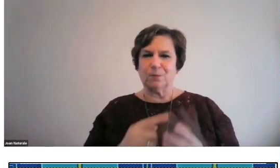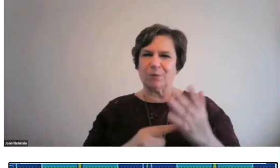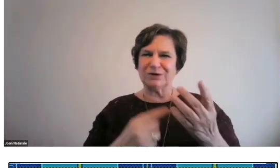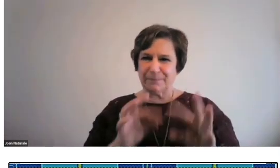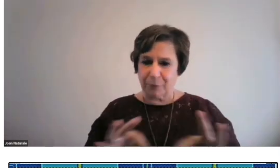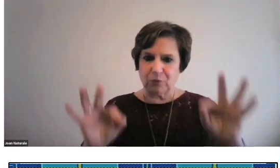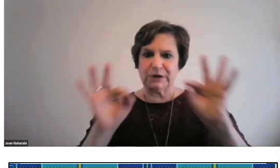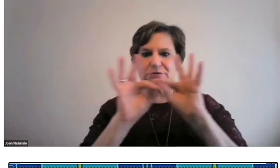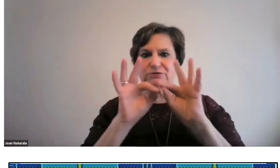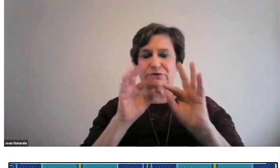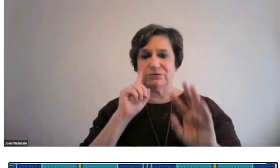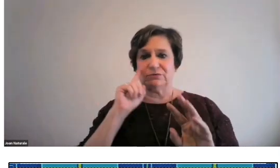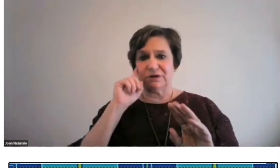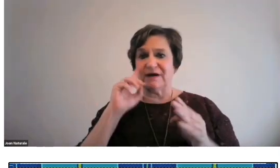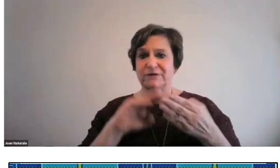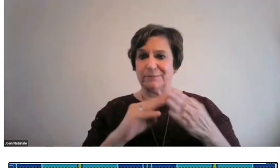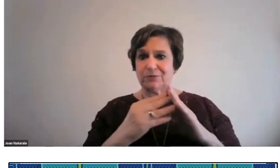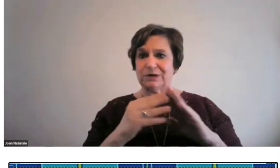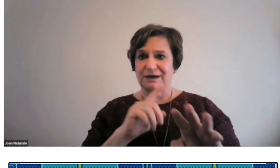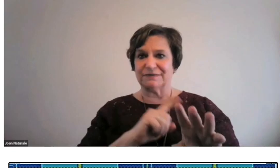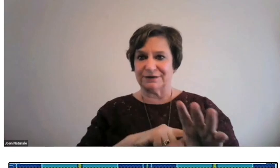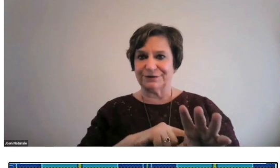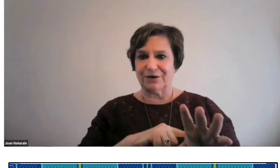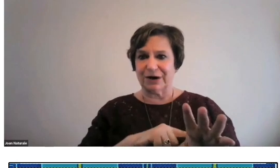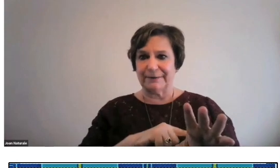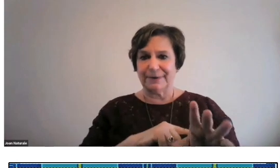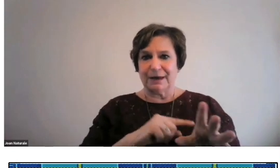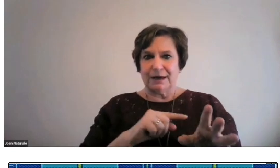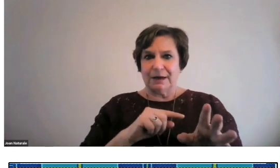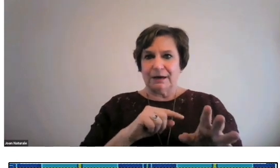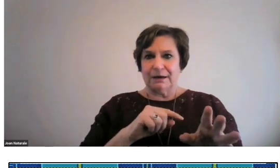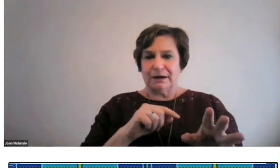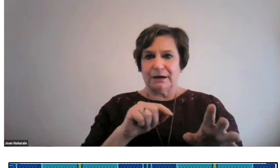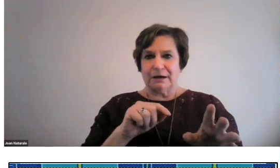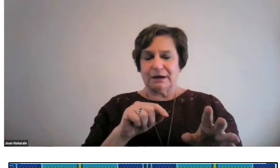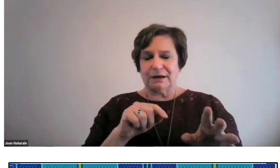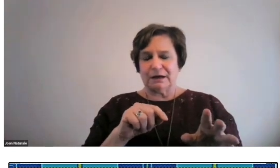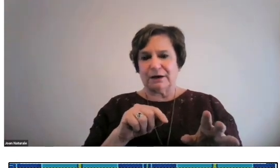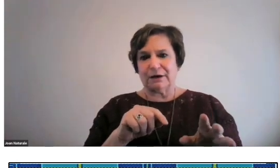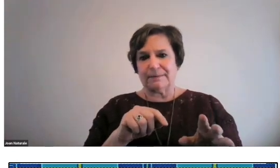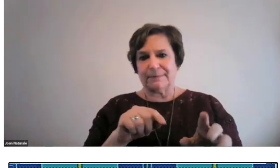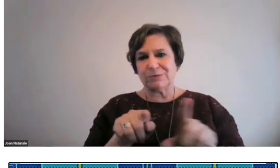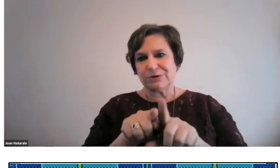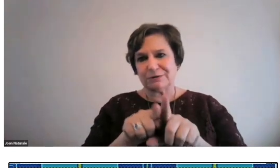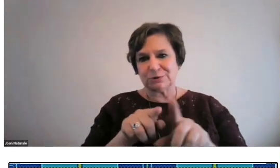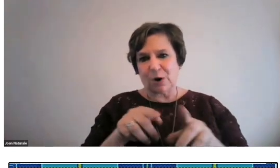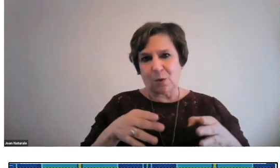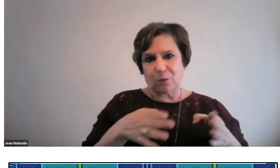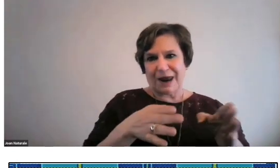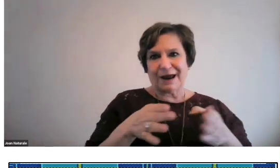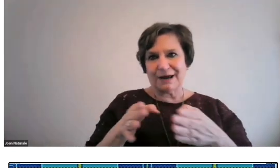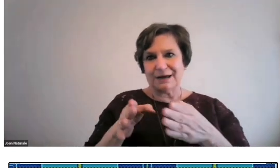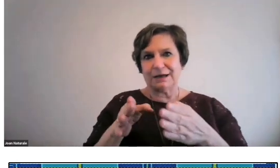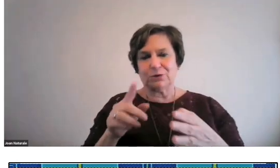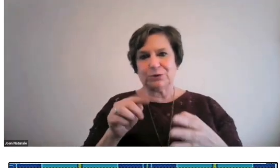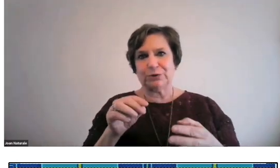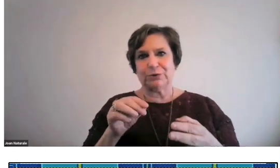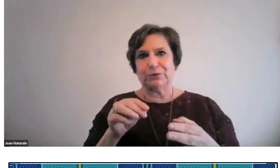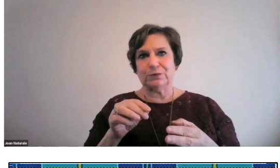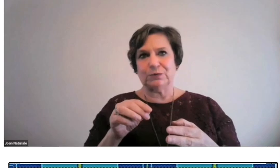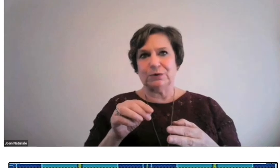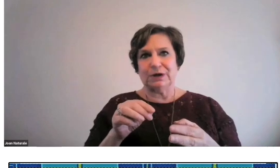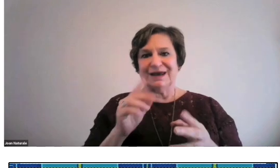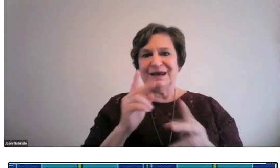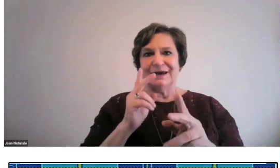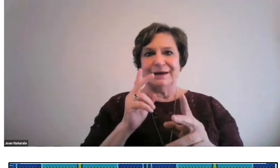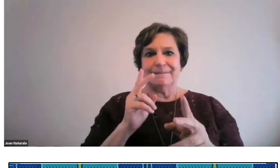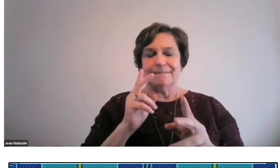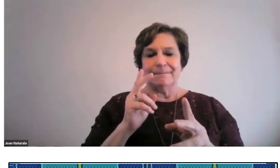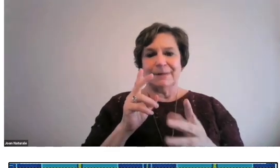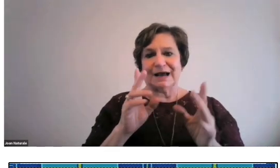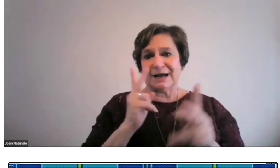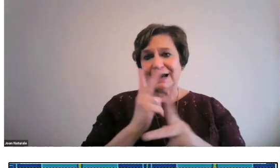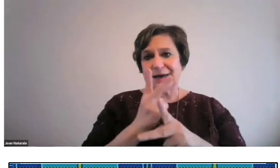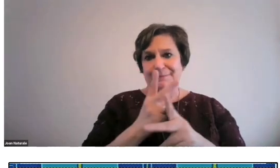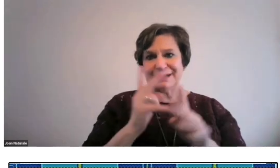what was important to the deaf community at that time.